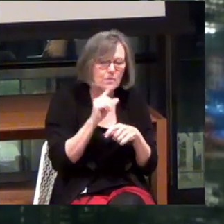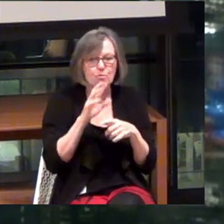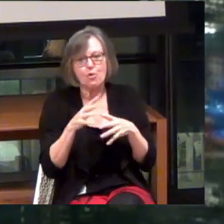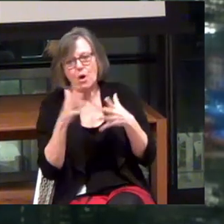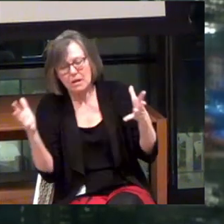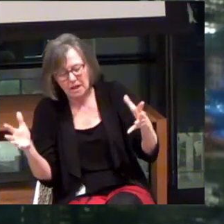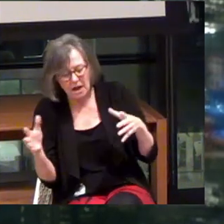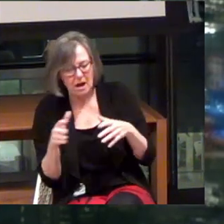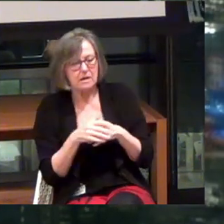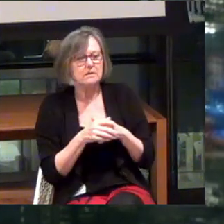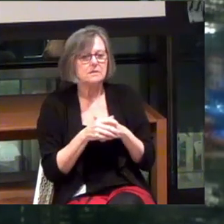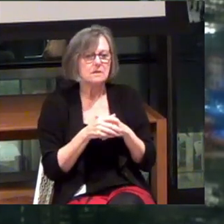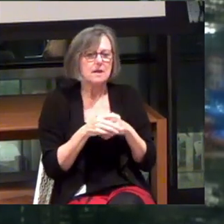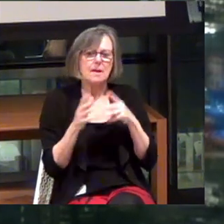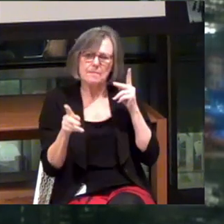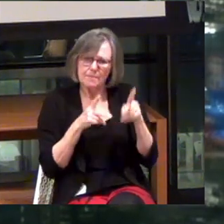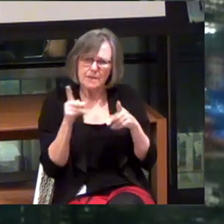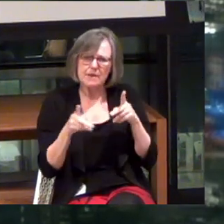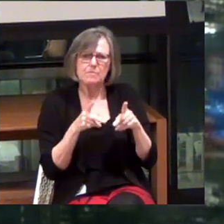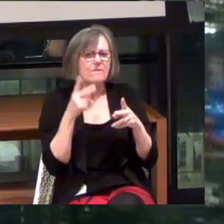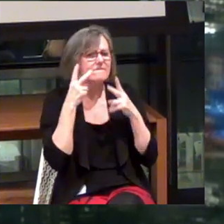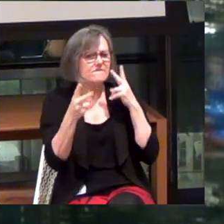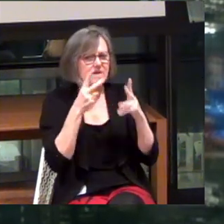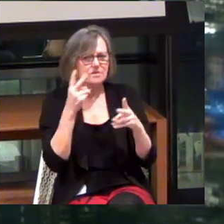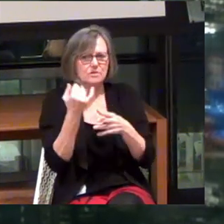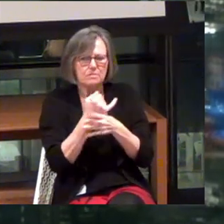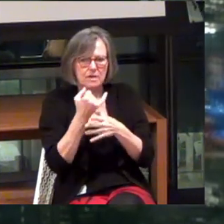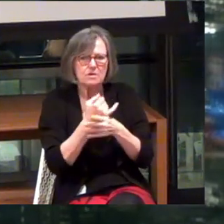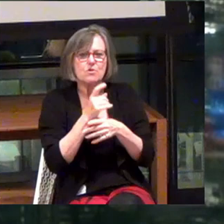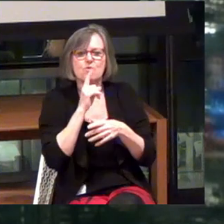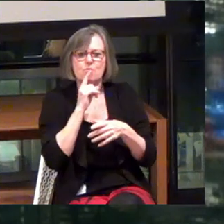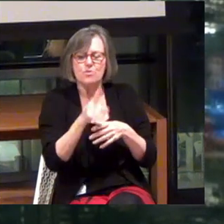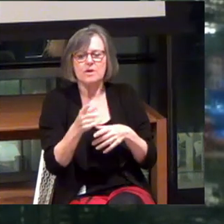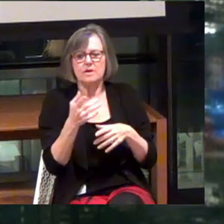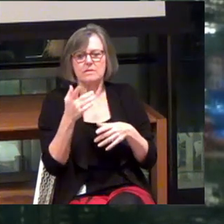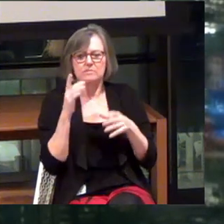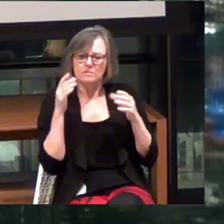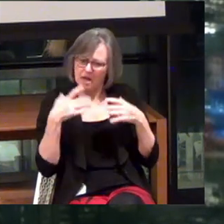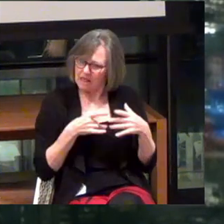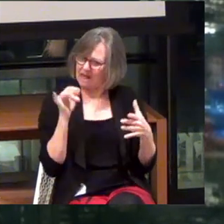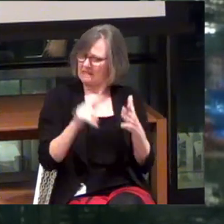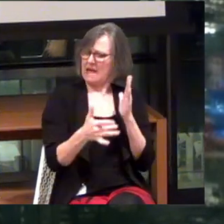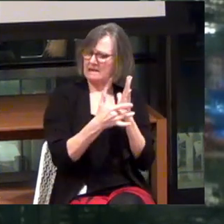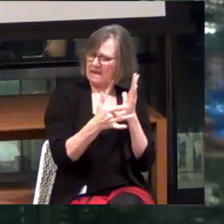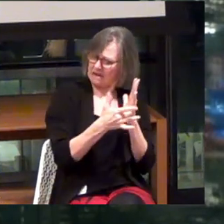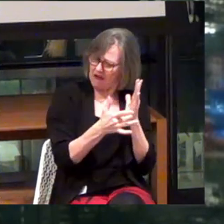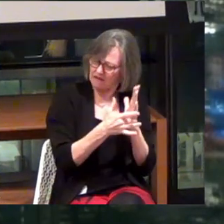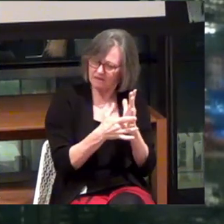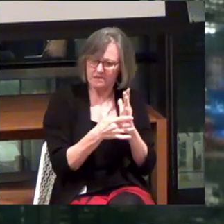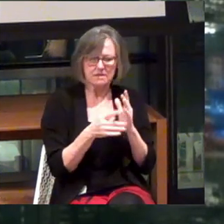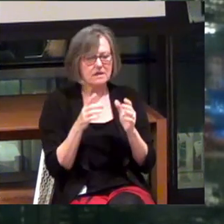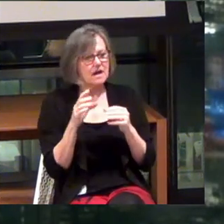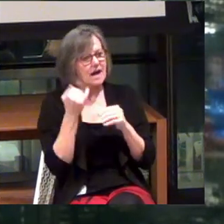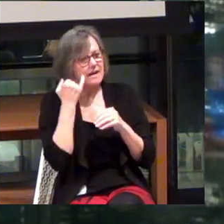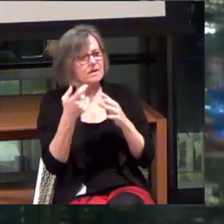And we found that people who are blind and visually impaired really gravitated towards this technology. Now, I talked about the idea of starting with travelers.